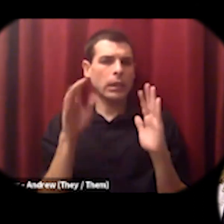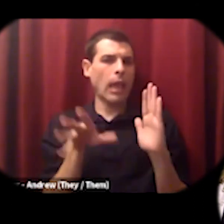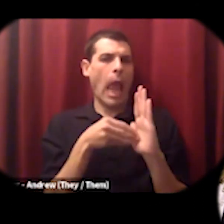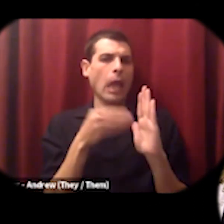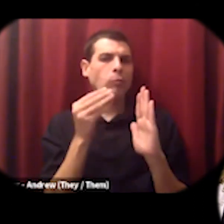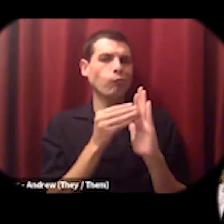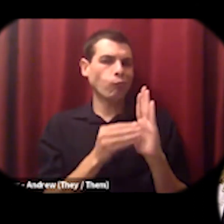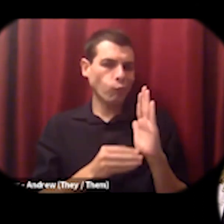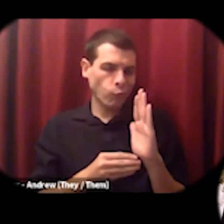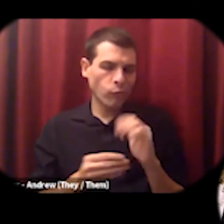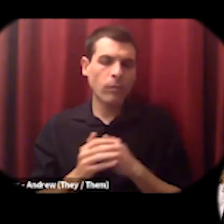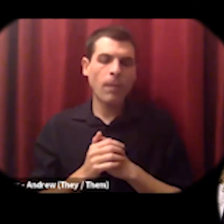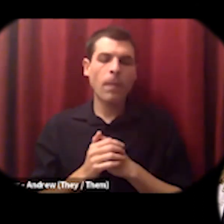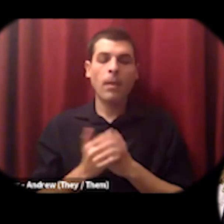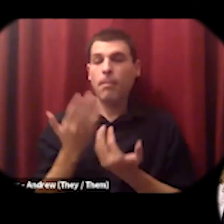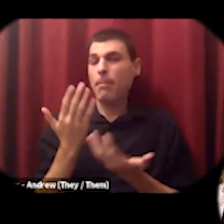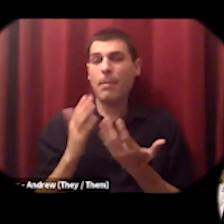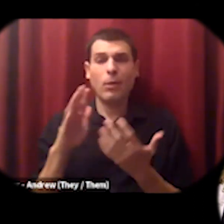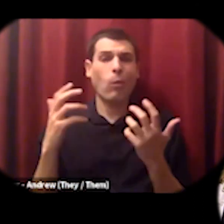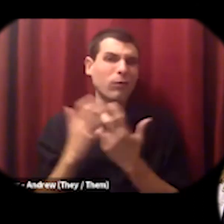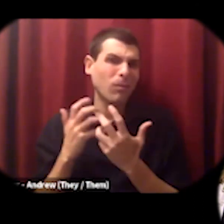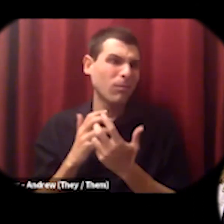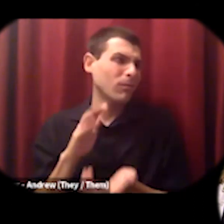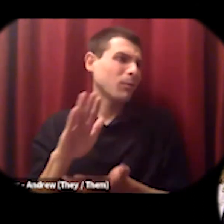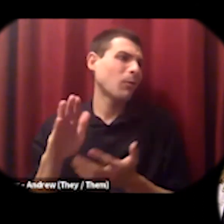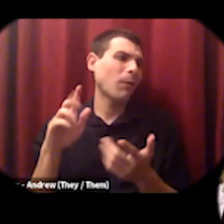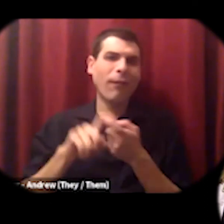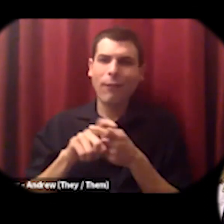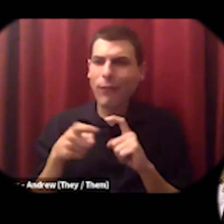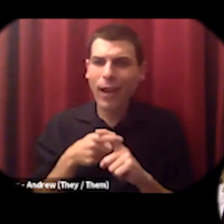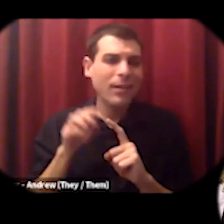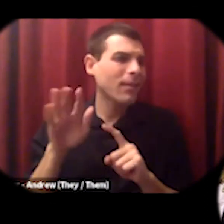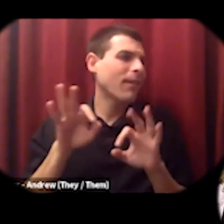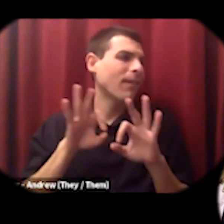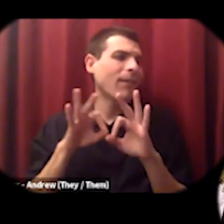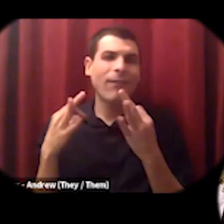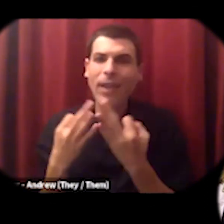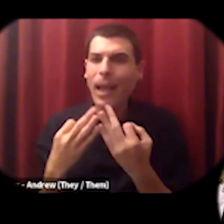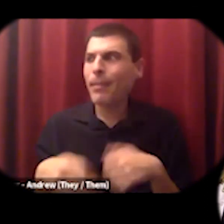folks that you live with your family your friends co-workers to